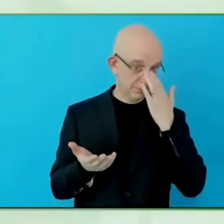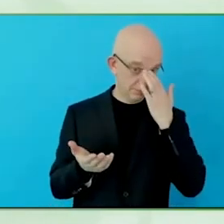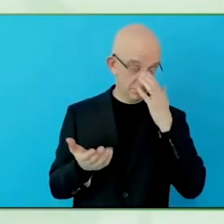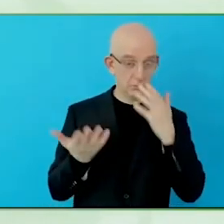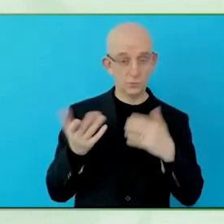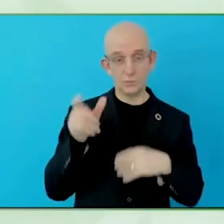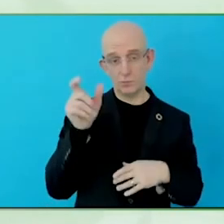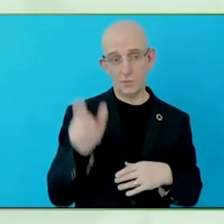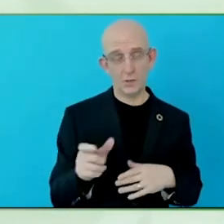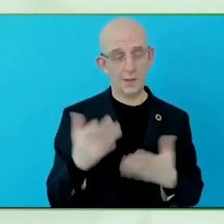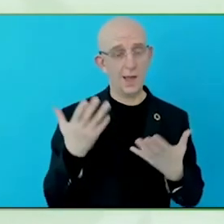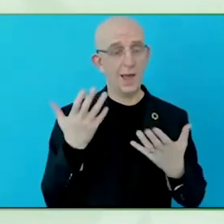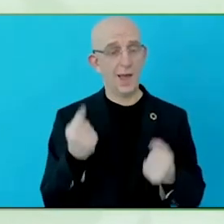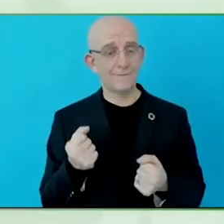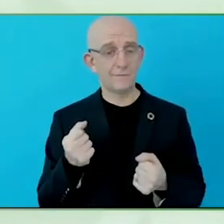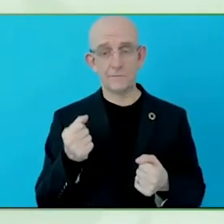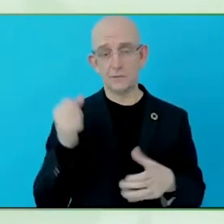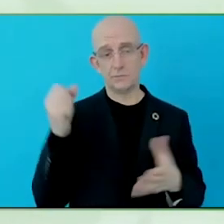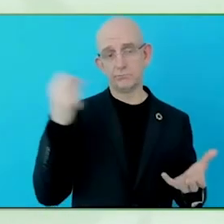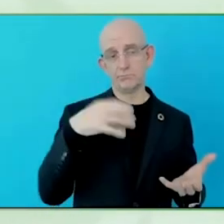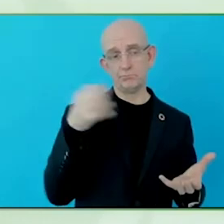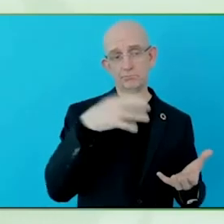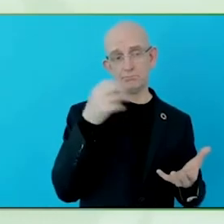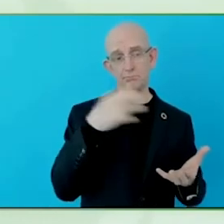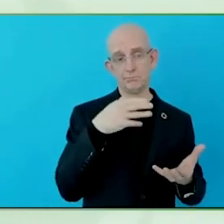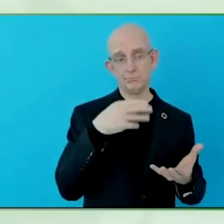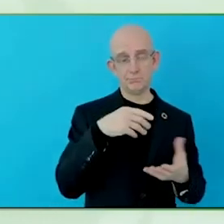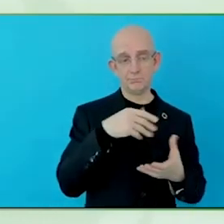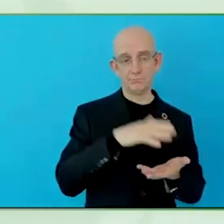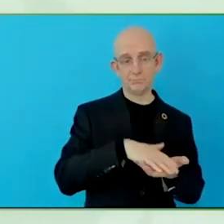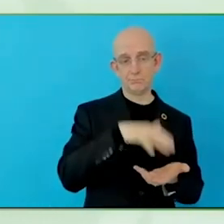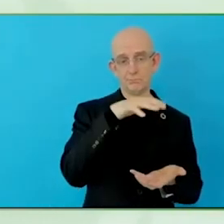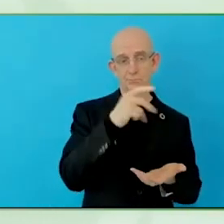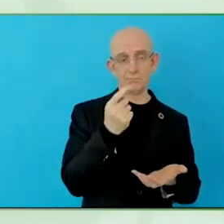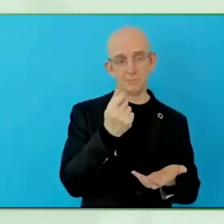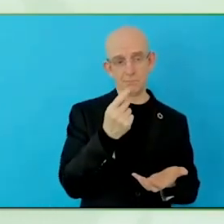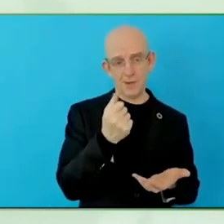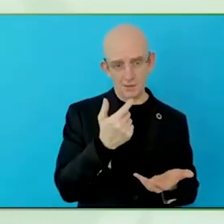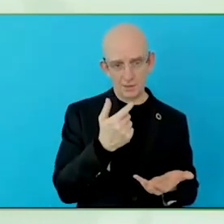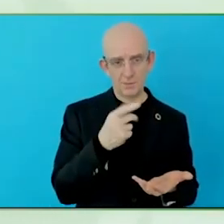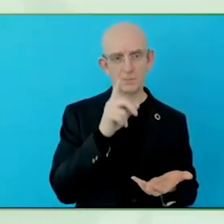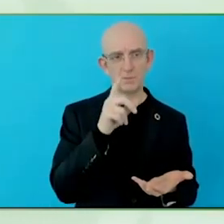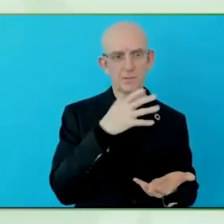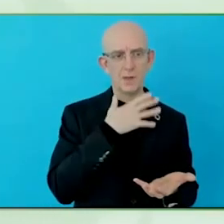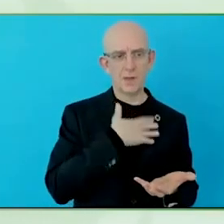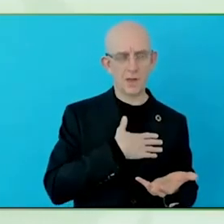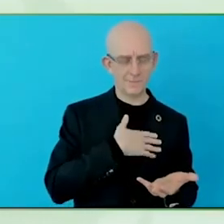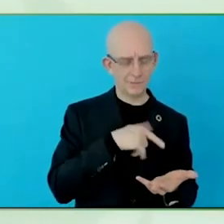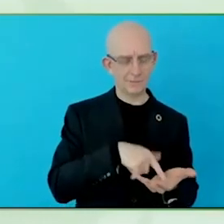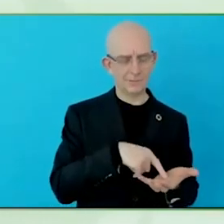their trust works, how do you make sure you are consistent so that the